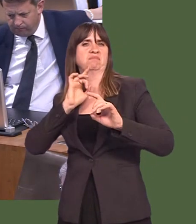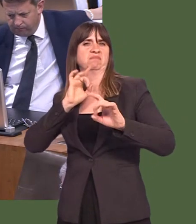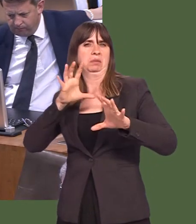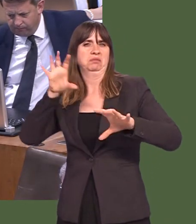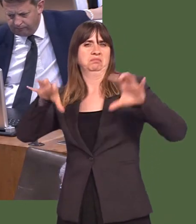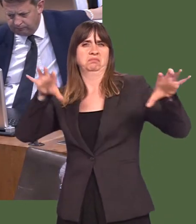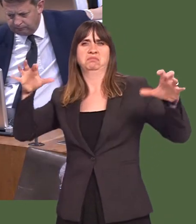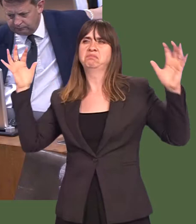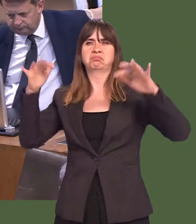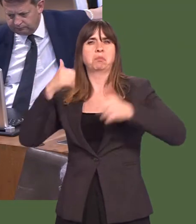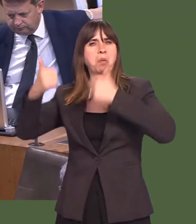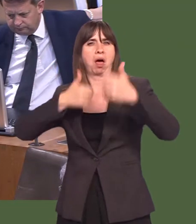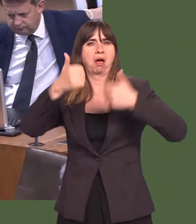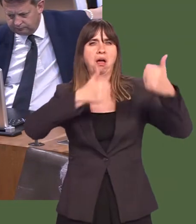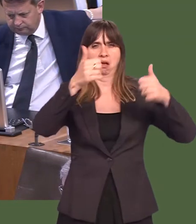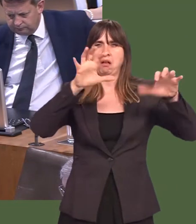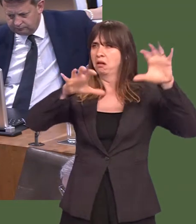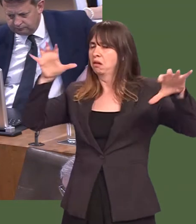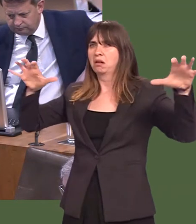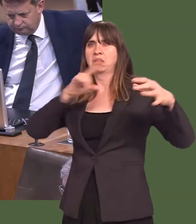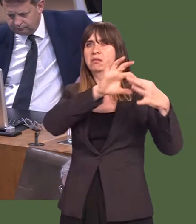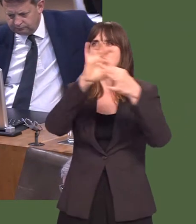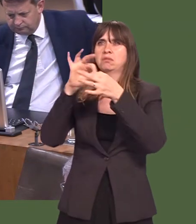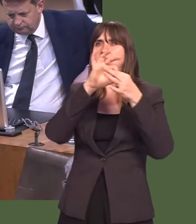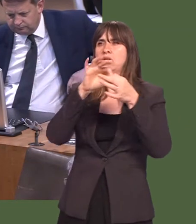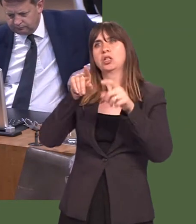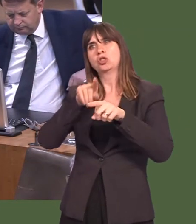many of them, some small, some bigóin order to provide a good example to others.